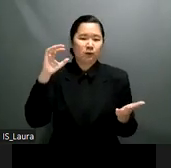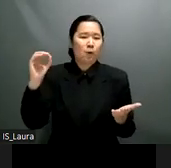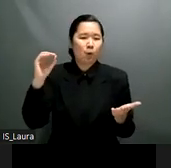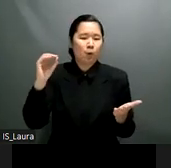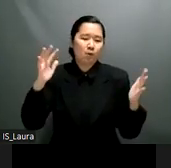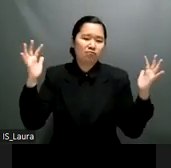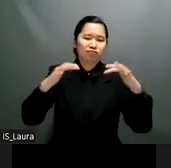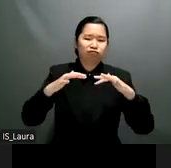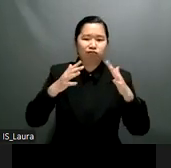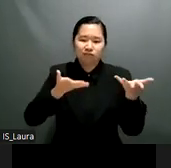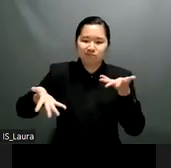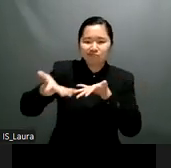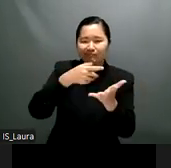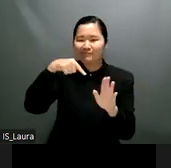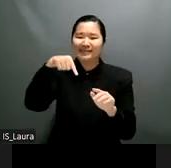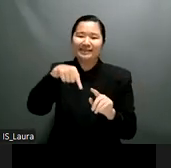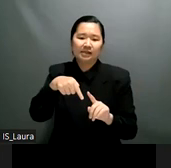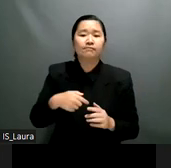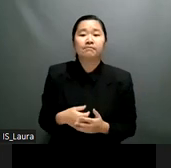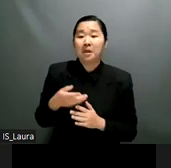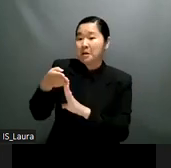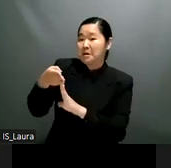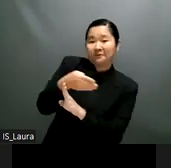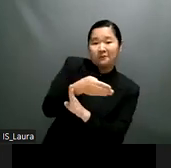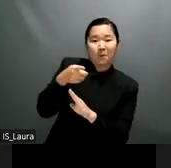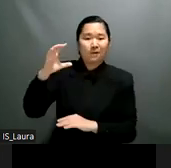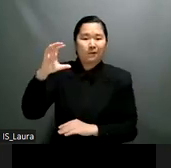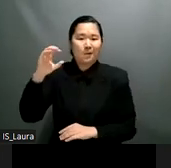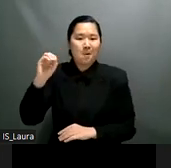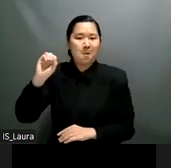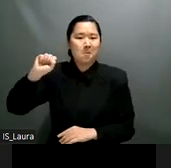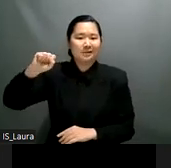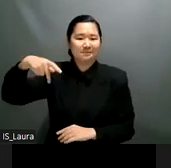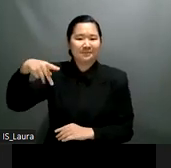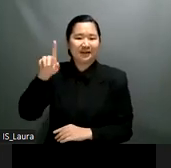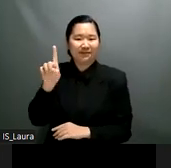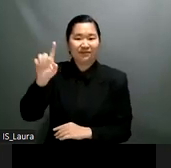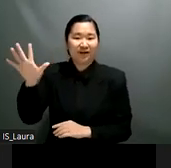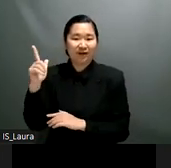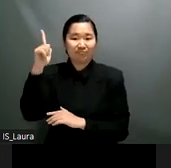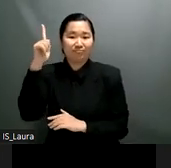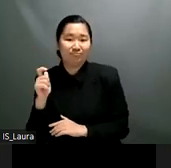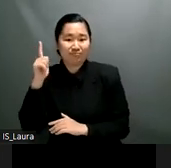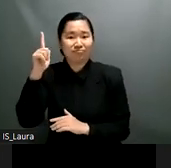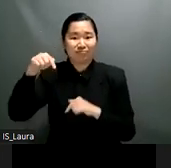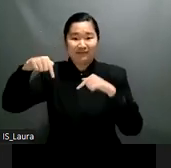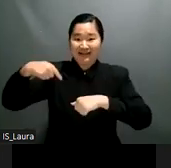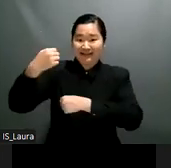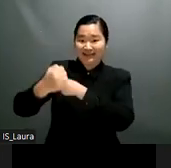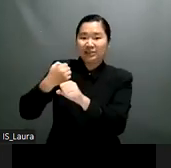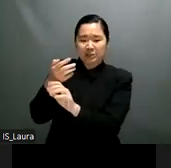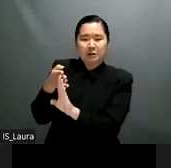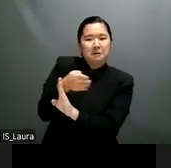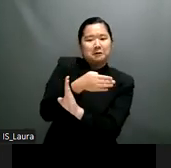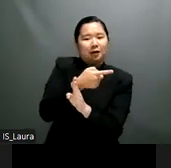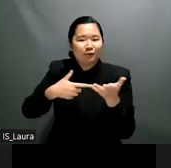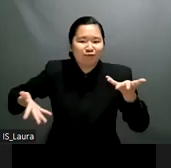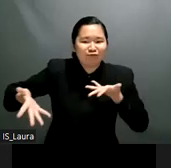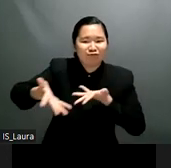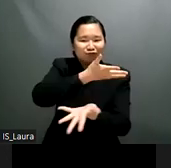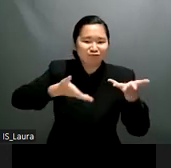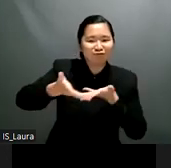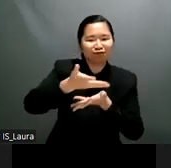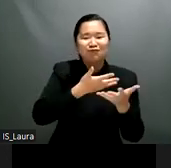since the last civil side forum many important developments have taken place new challenges